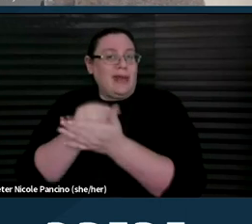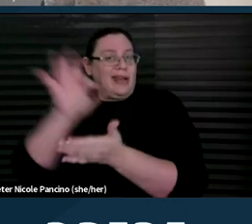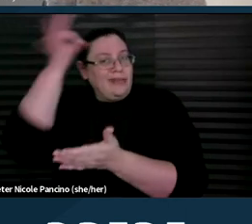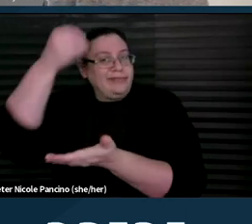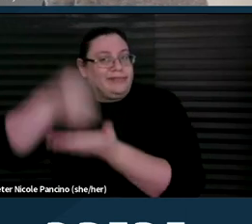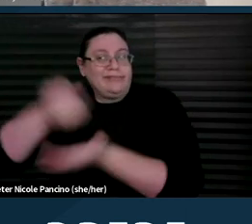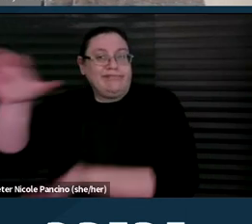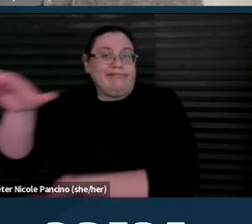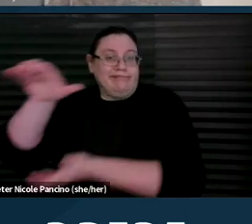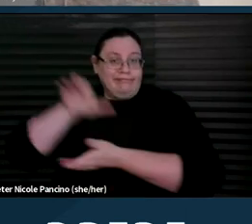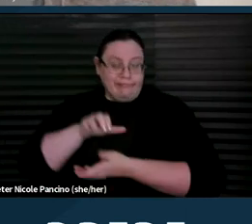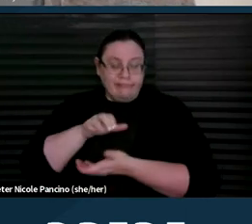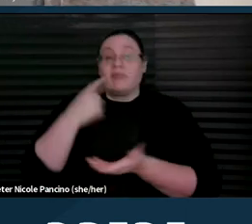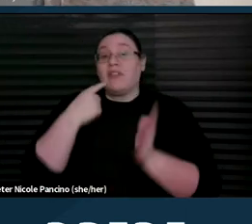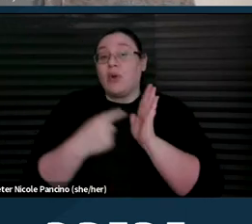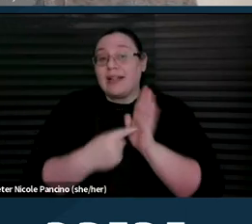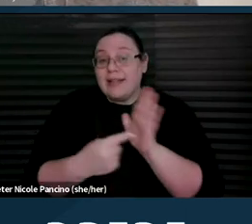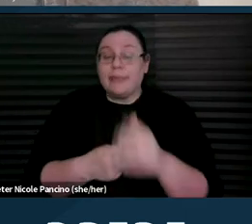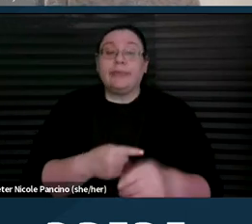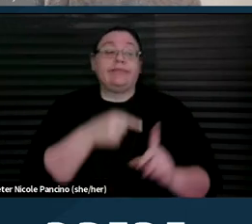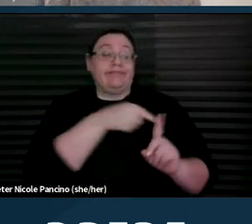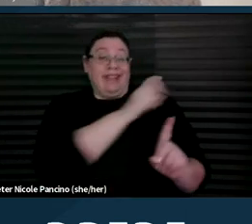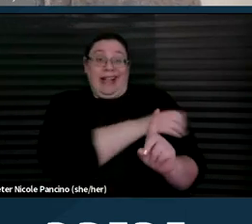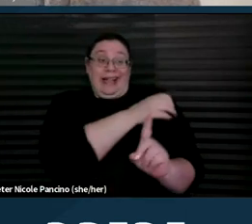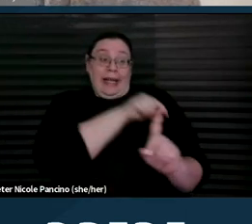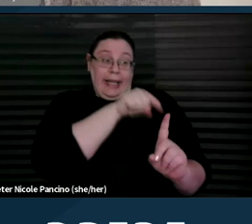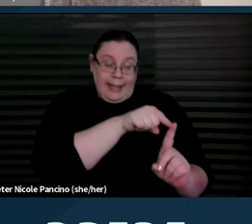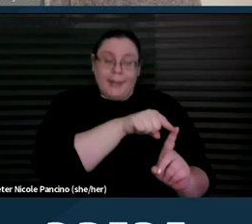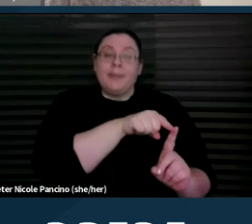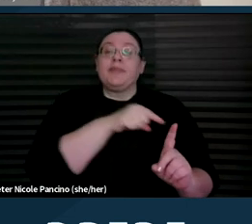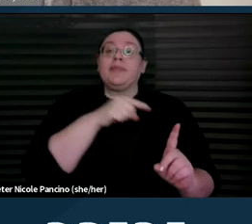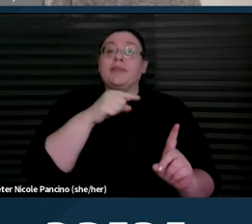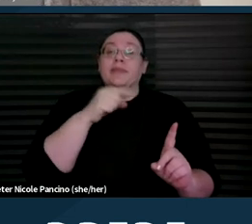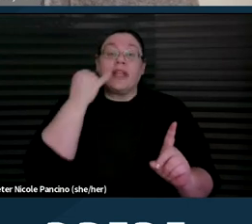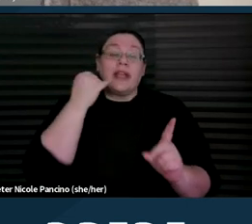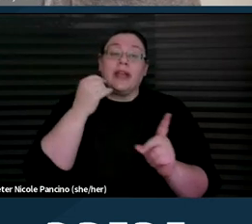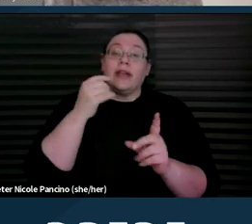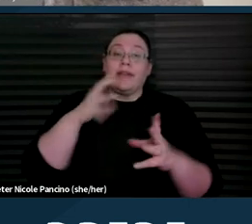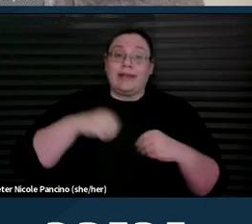So for example, if a clinic receives Medicaid or Medicare funding,